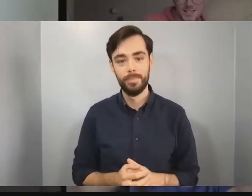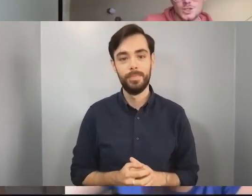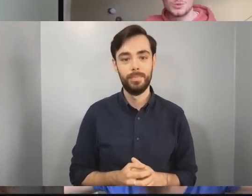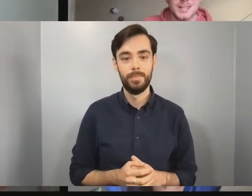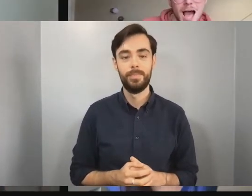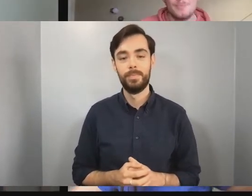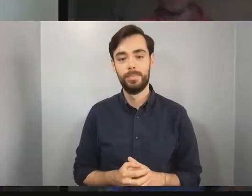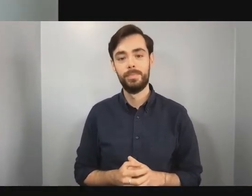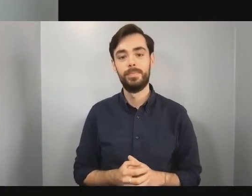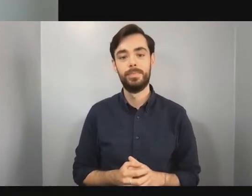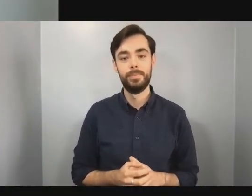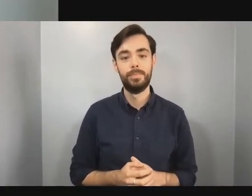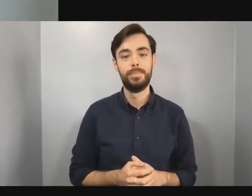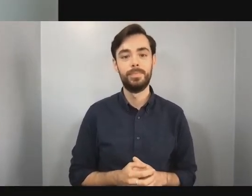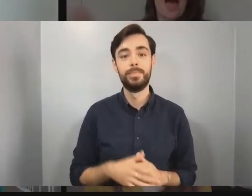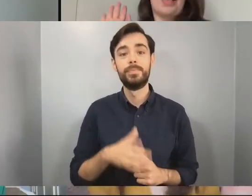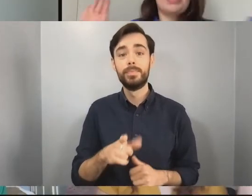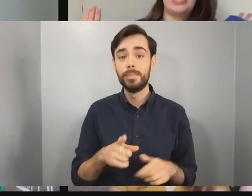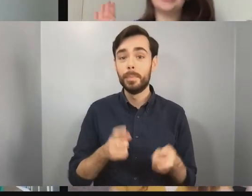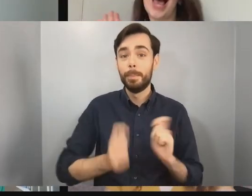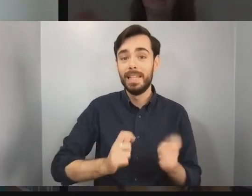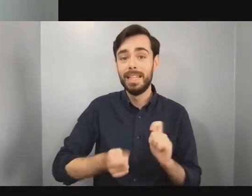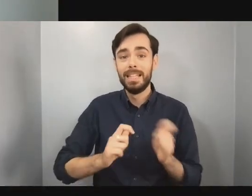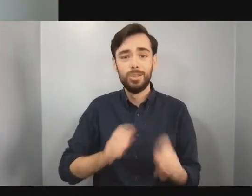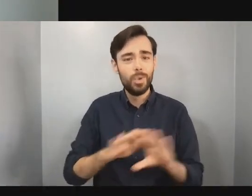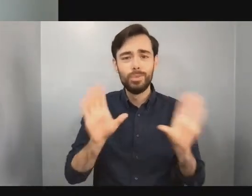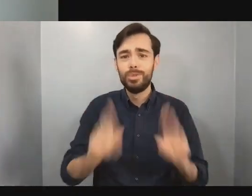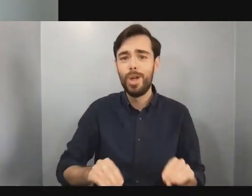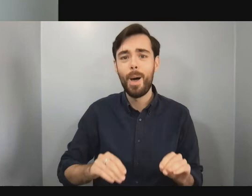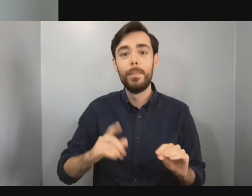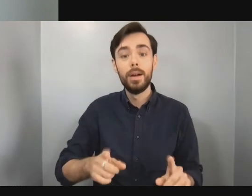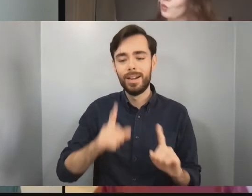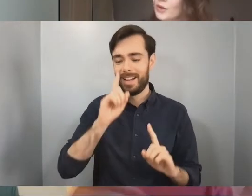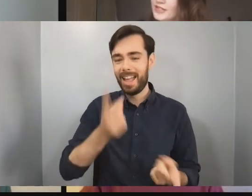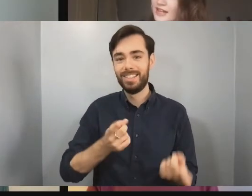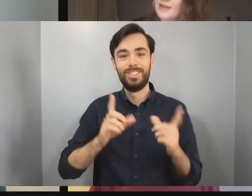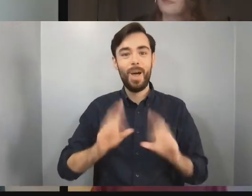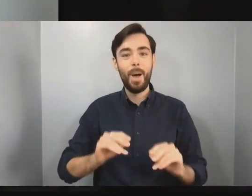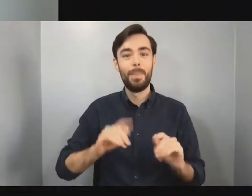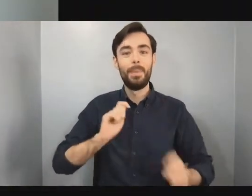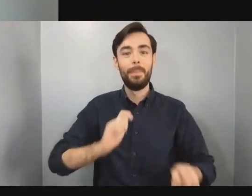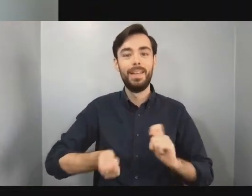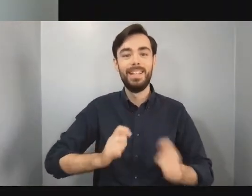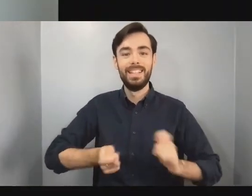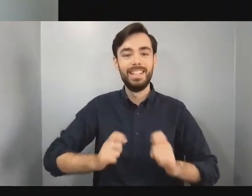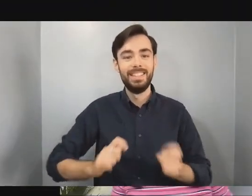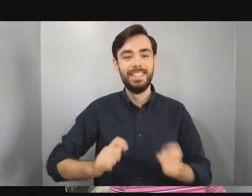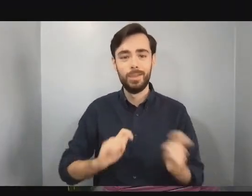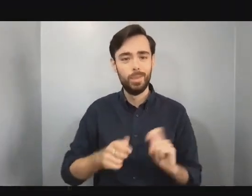Don't stop (Don't stop), don't stop the beat I can't stop (Can't stop), can't stop the beat I won't stop (Won't stop), won't stop the beat, and go!